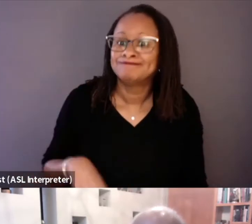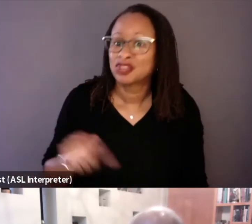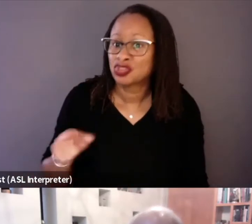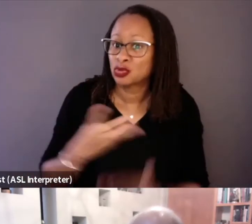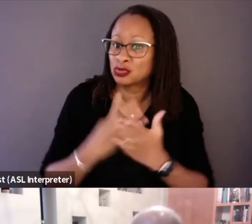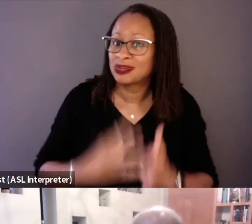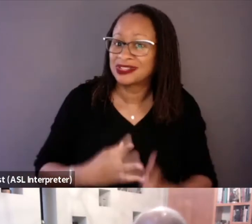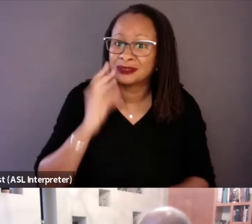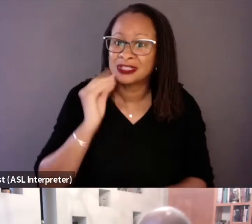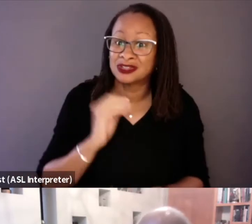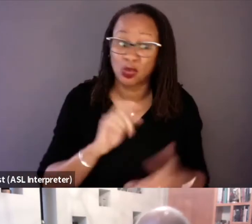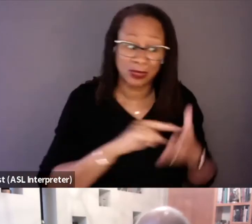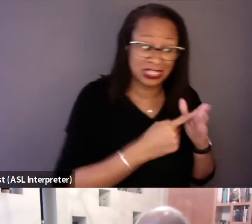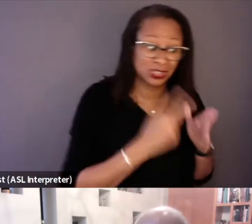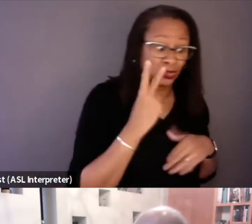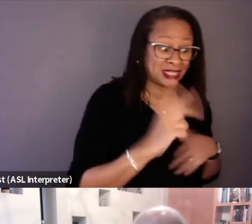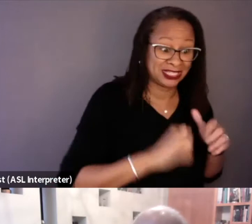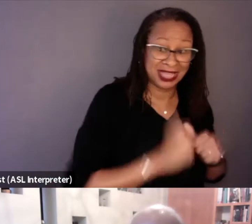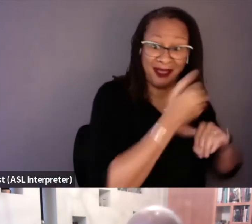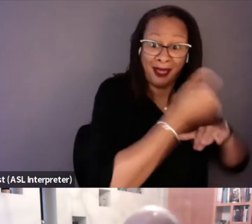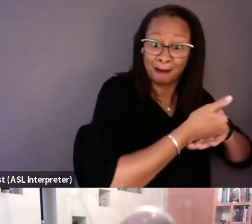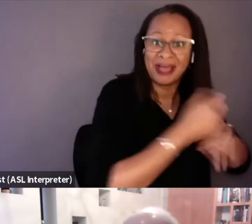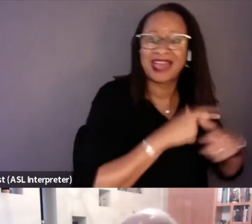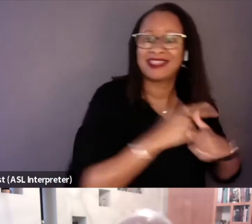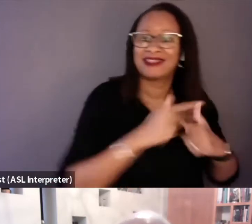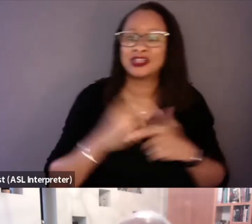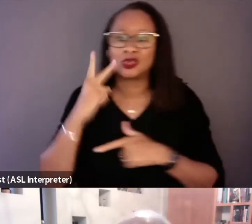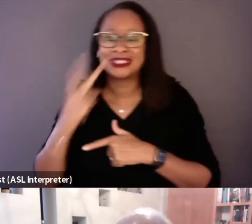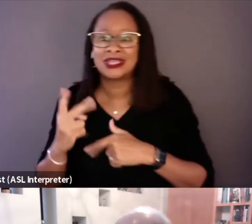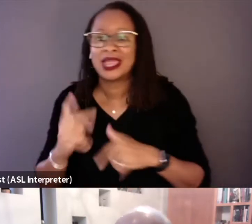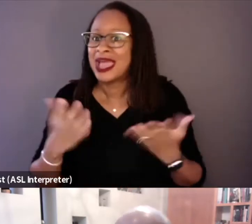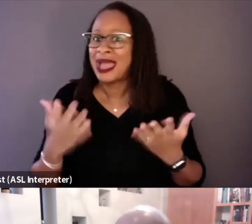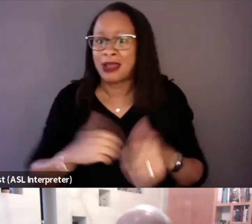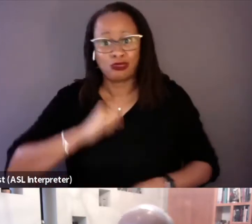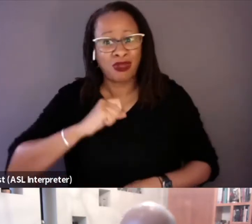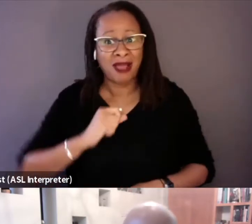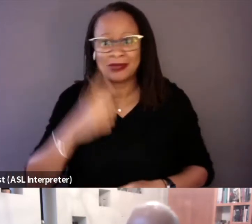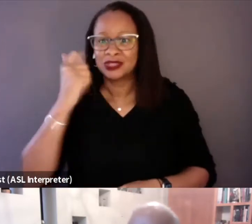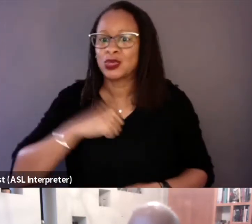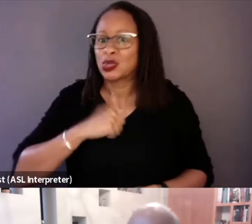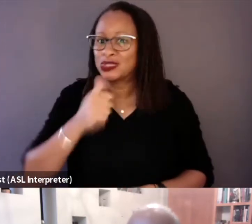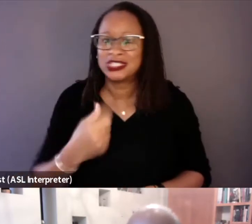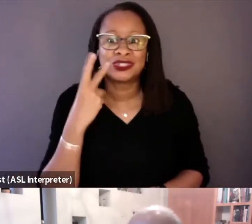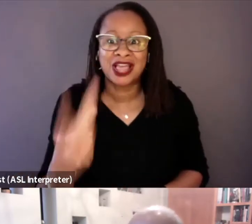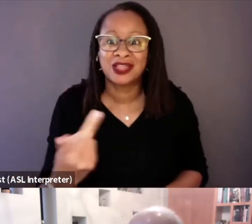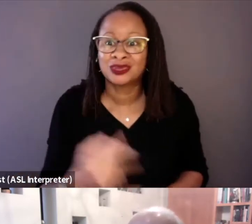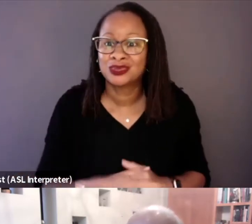But what I'm proud of is we don't have to tell you, because you've seen them digging the latrines,